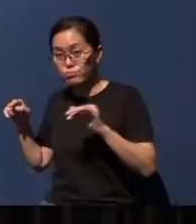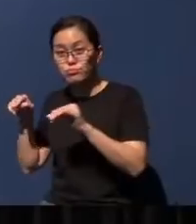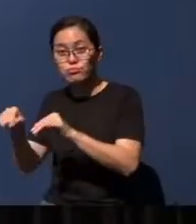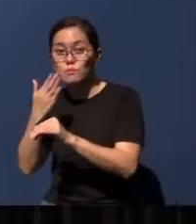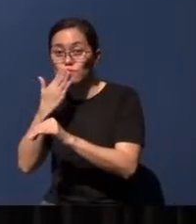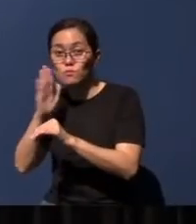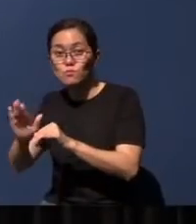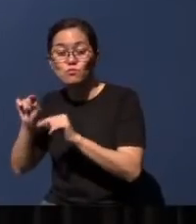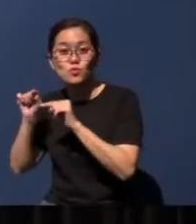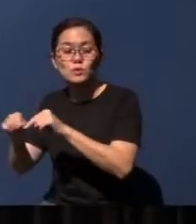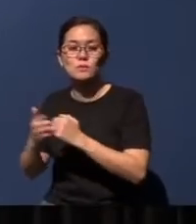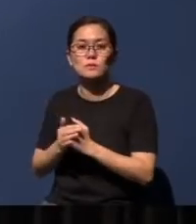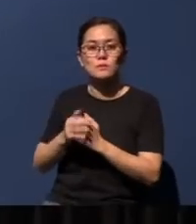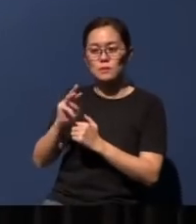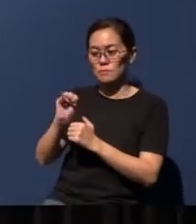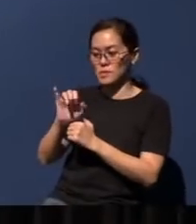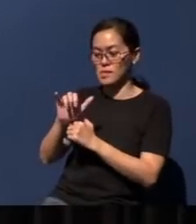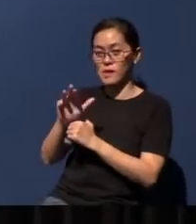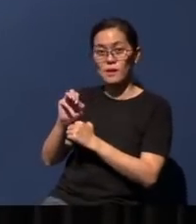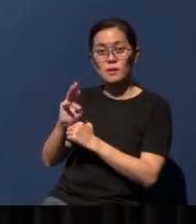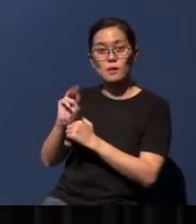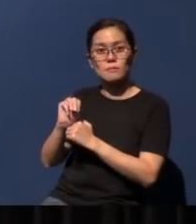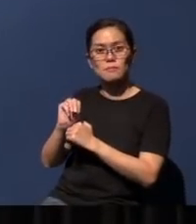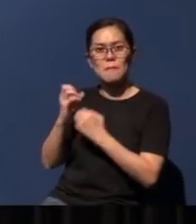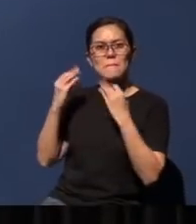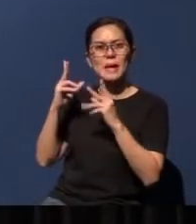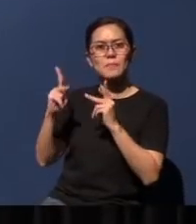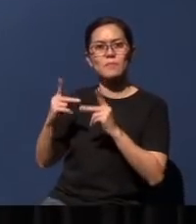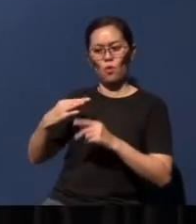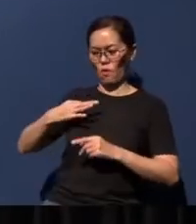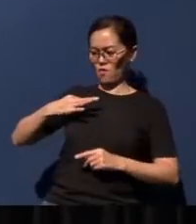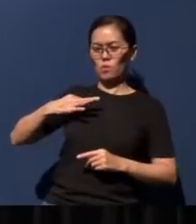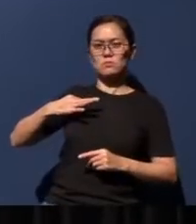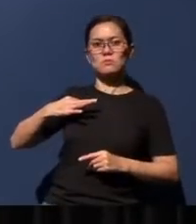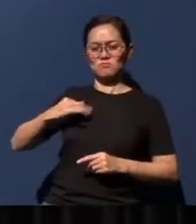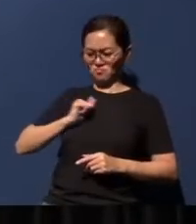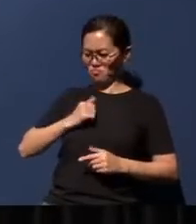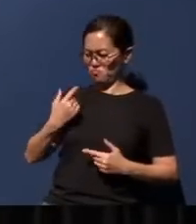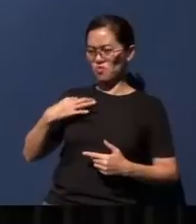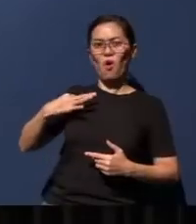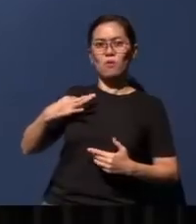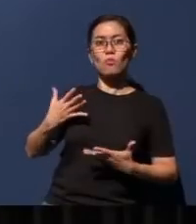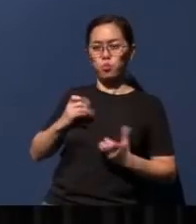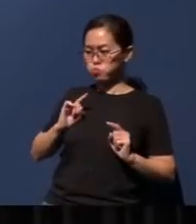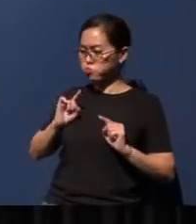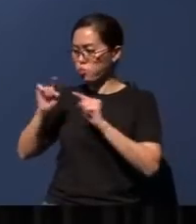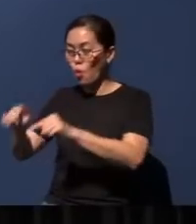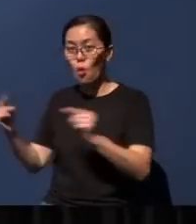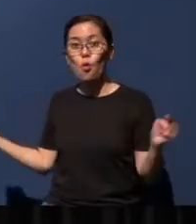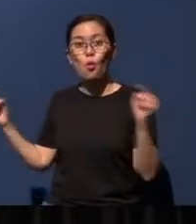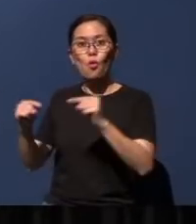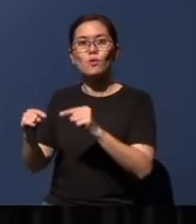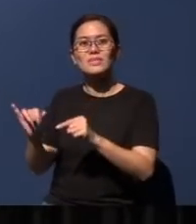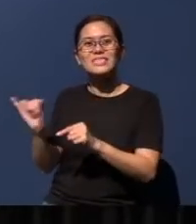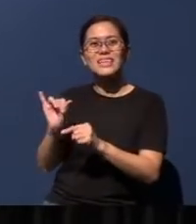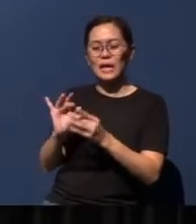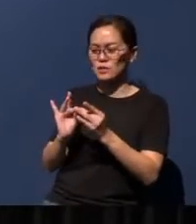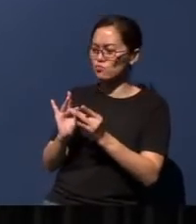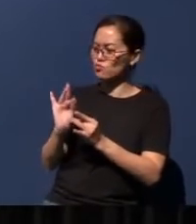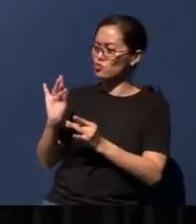the Millennium, people will go voluntarily to Jerusalem, like a spiritual pilgrimage.